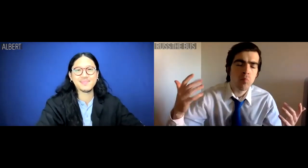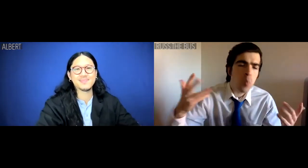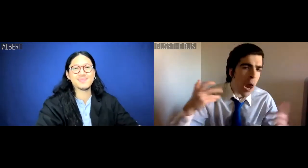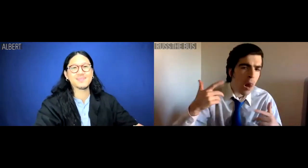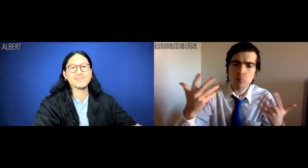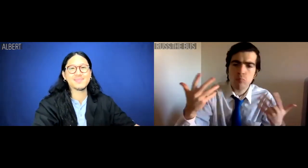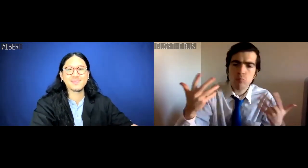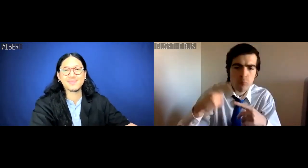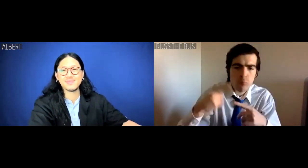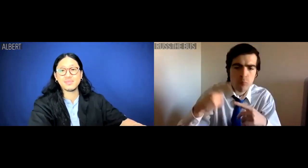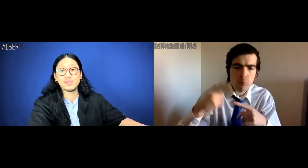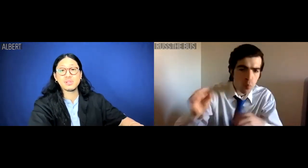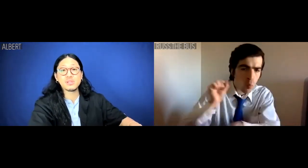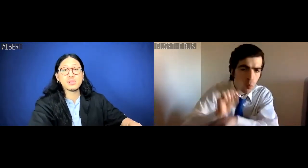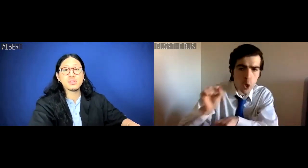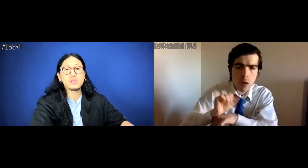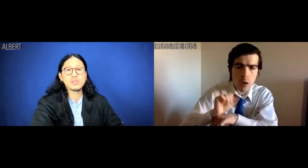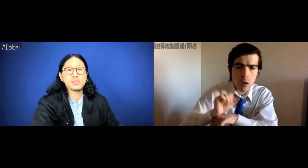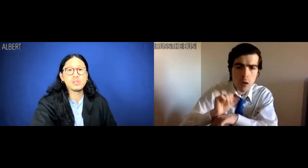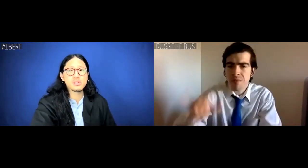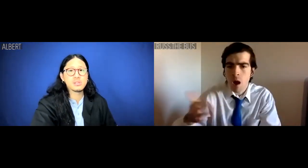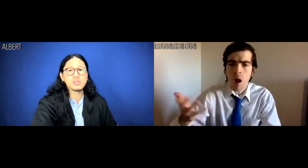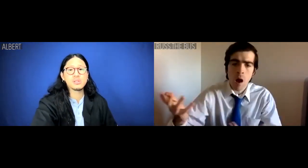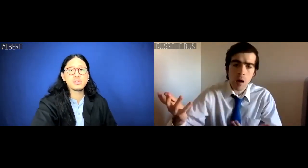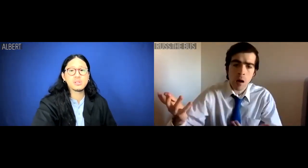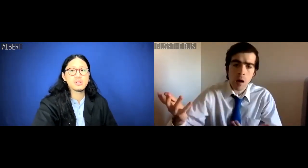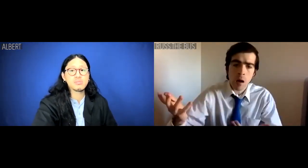Russ the Bus: Well, when are you going to get to it?